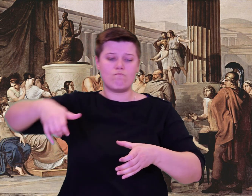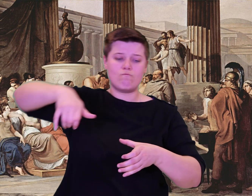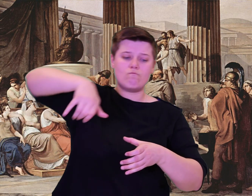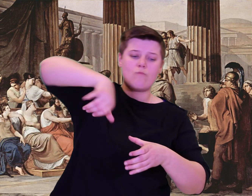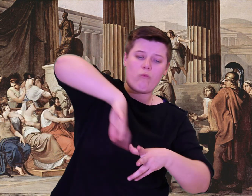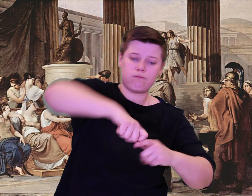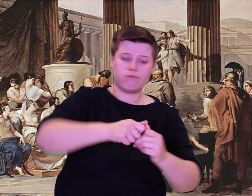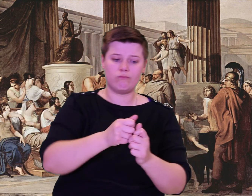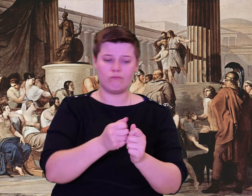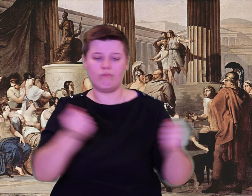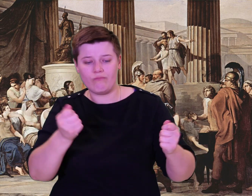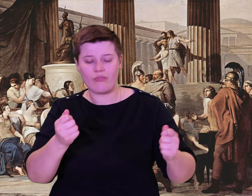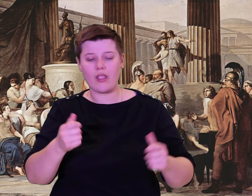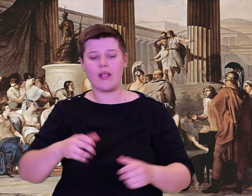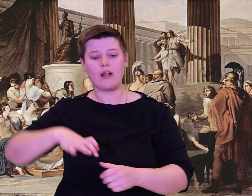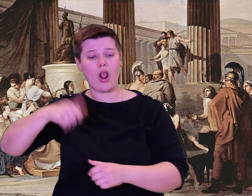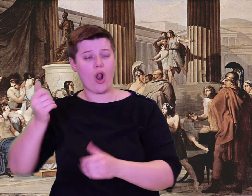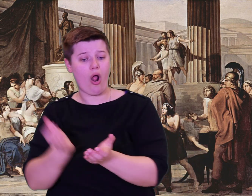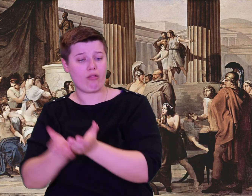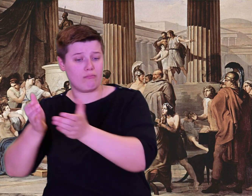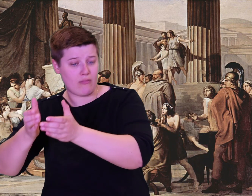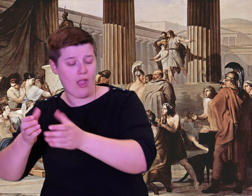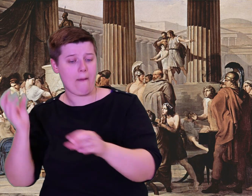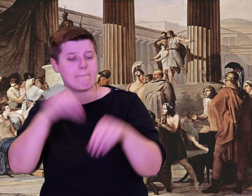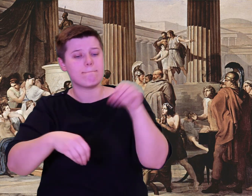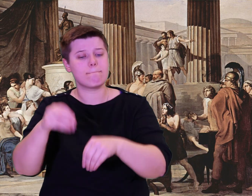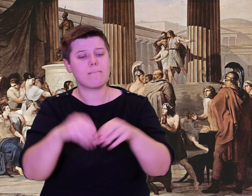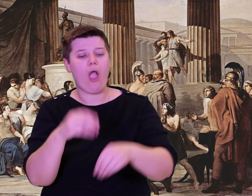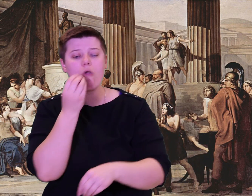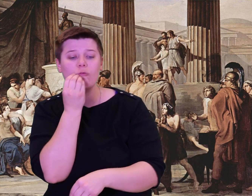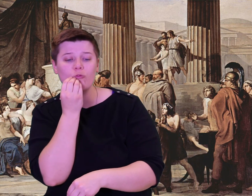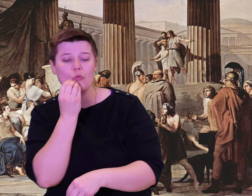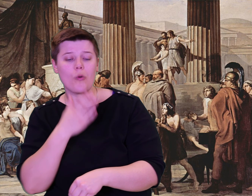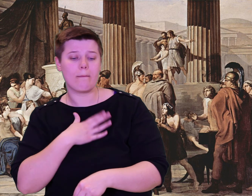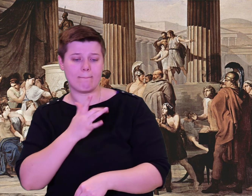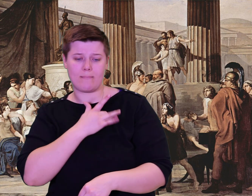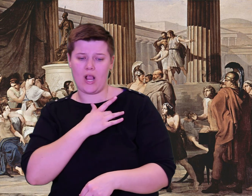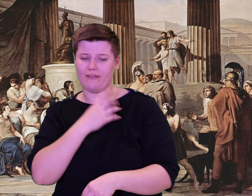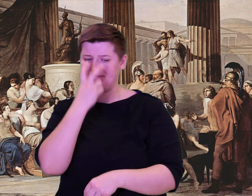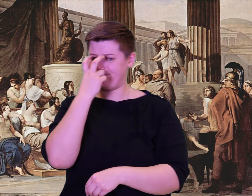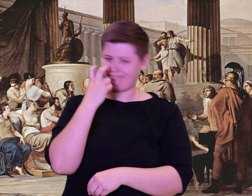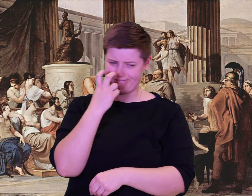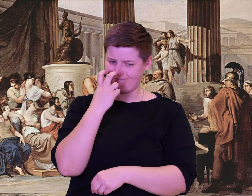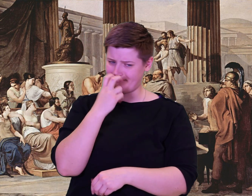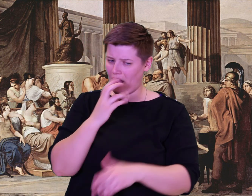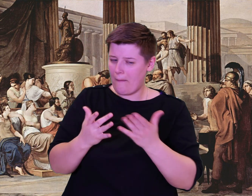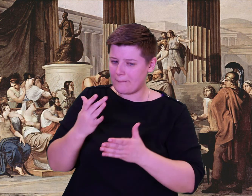In his build, he was a wonder, a giant, not like the men who lived on bread, but like a